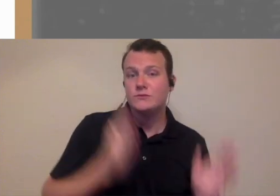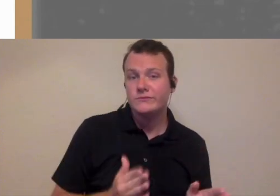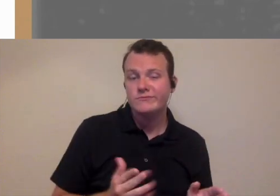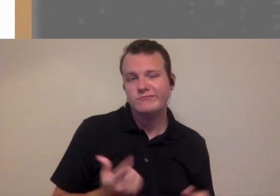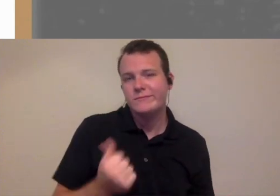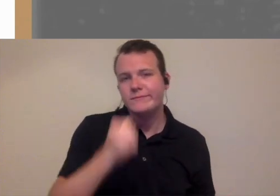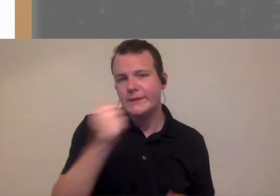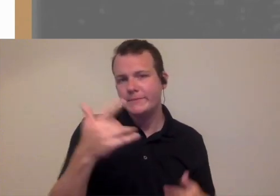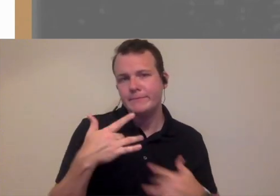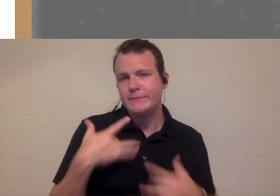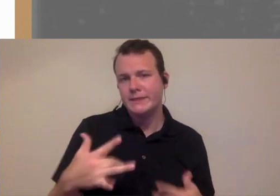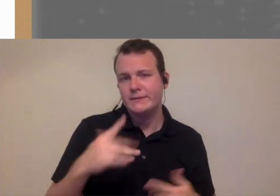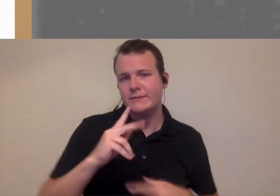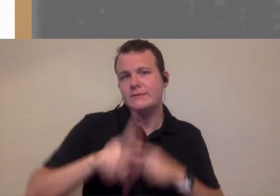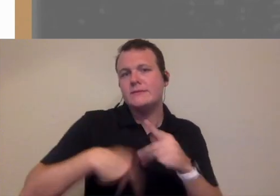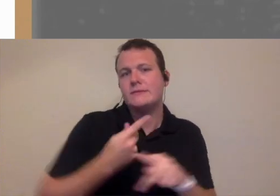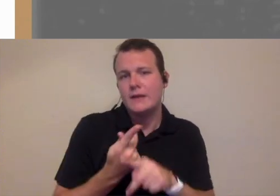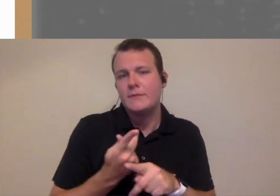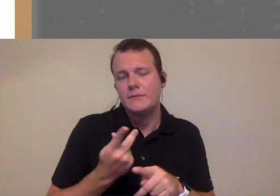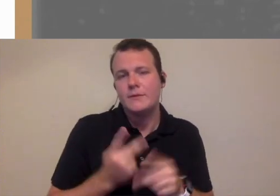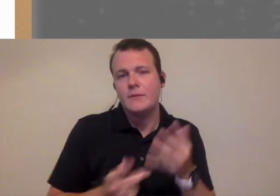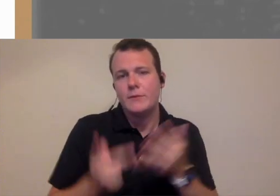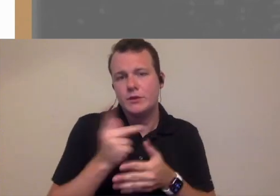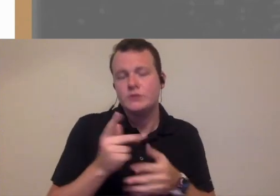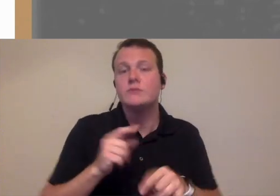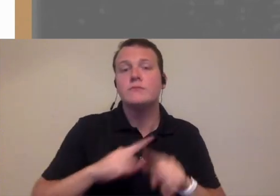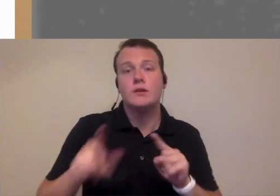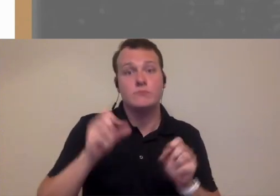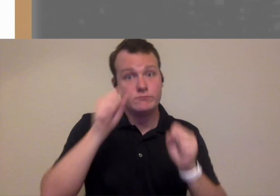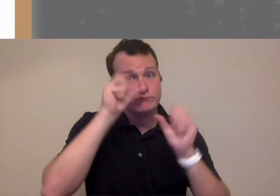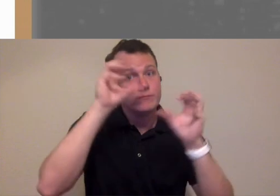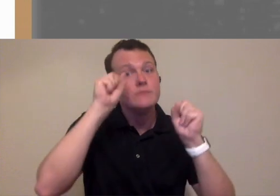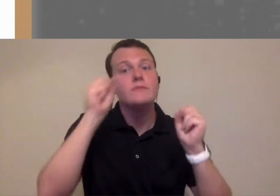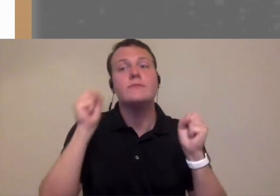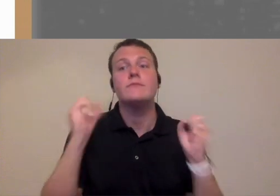not necessarily popular but you'd be amazed the number of pay